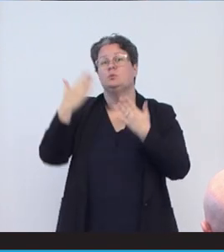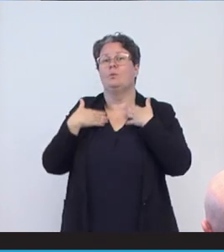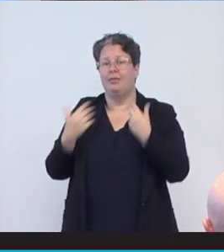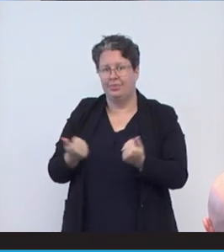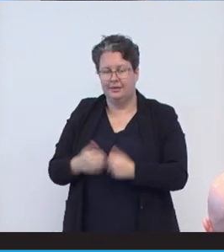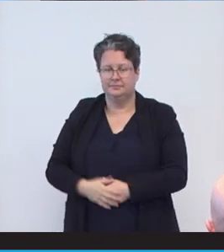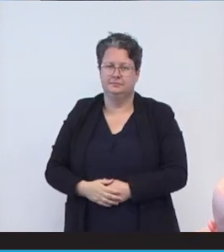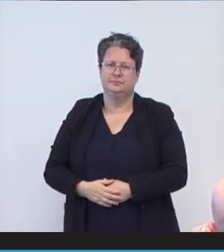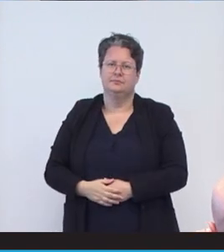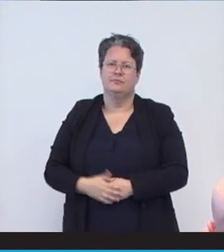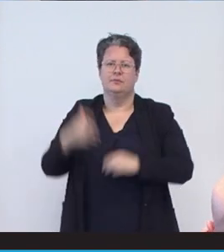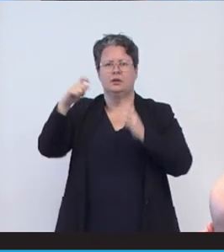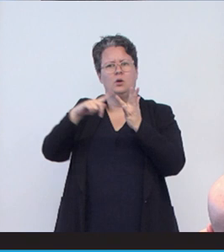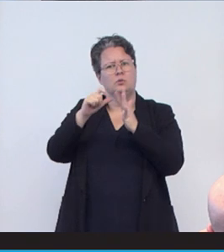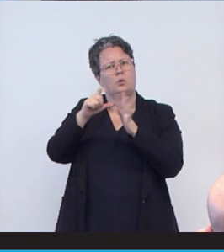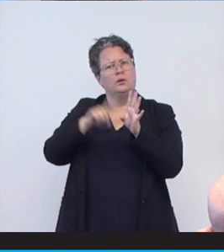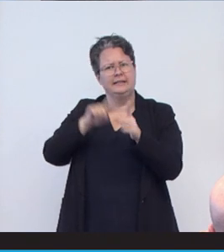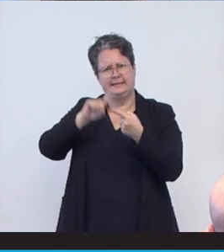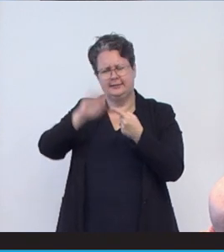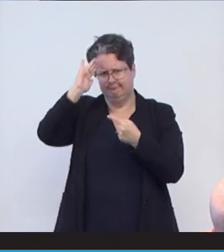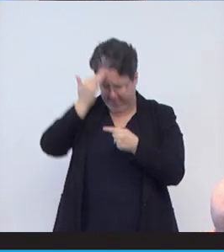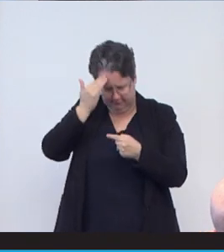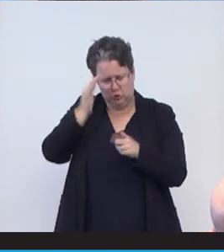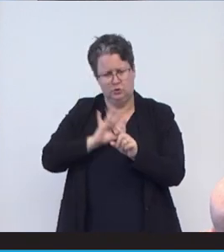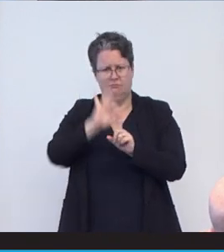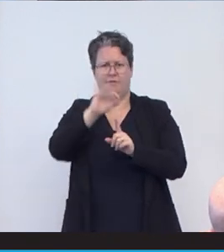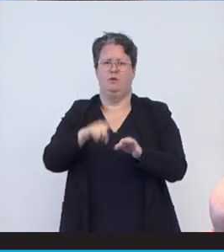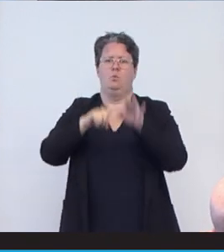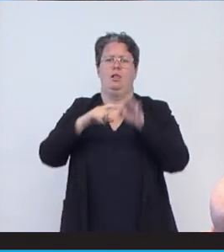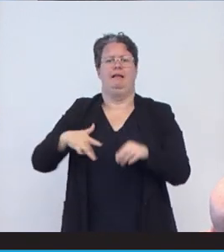Cody's determination to improve the quality of life for individuals with